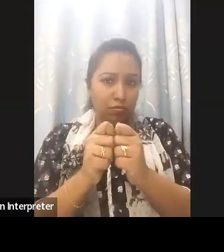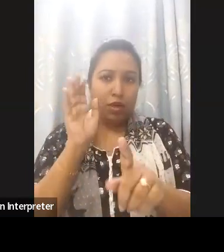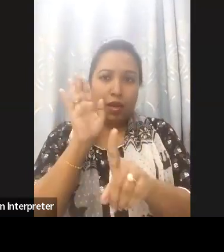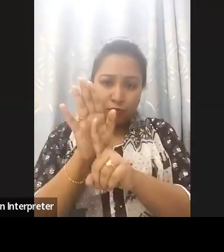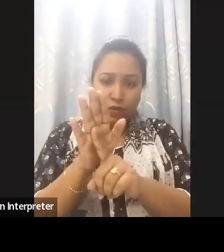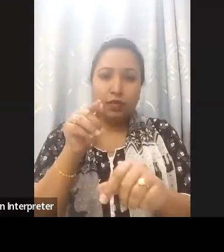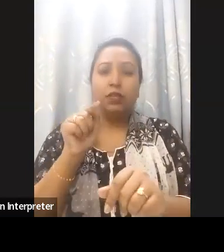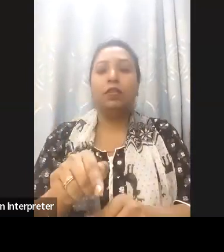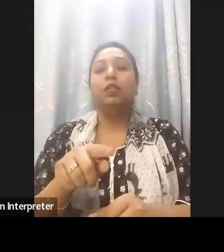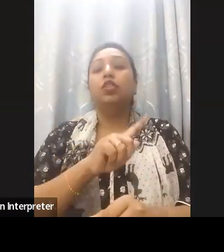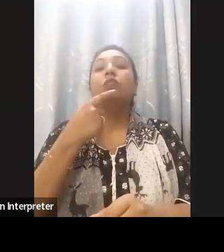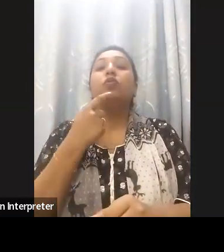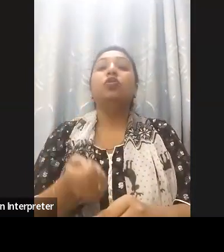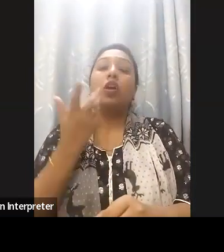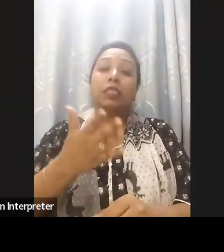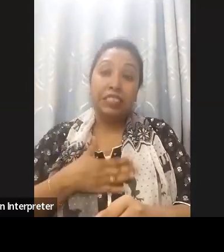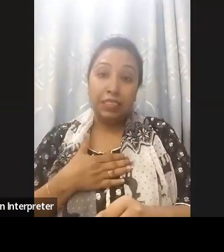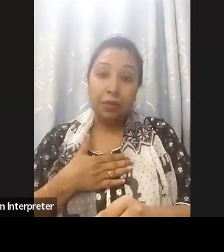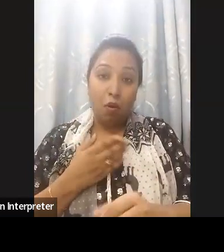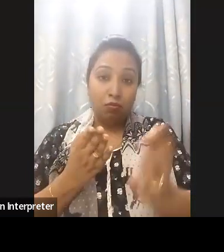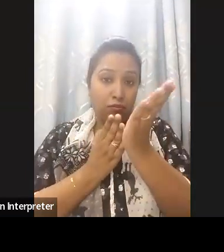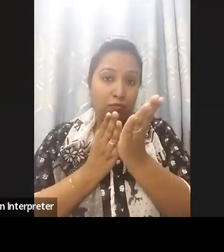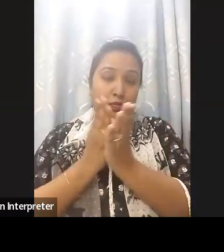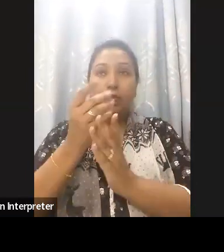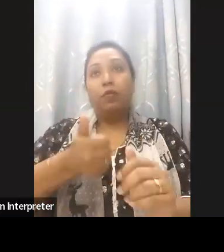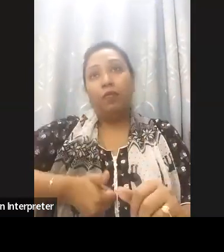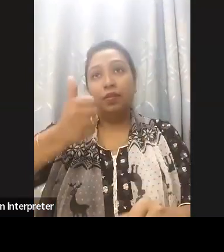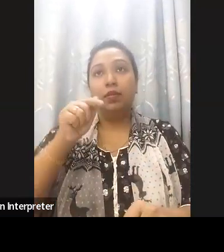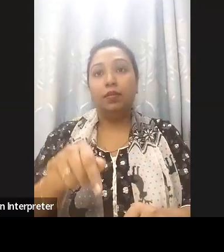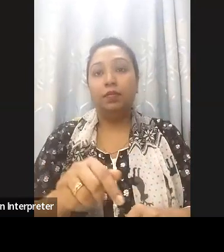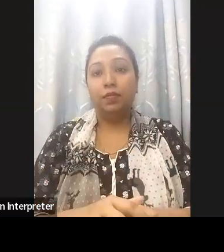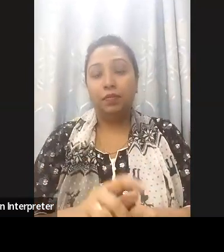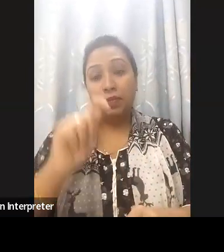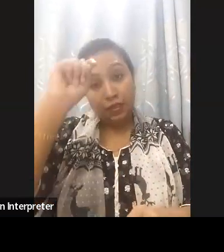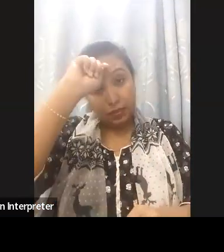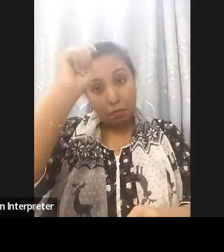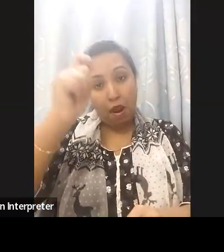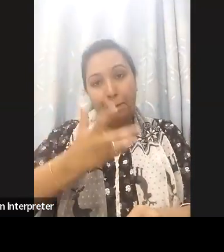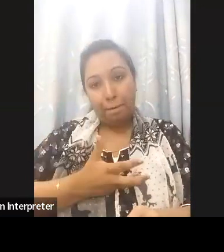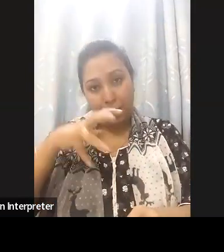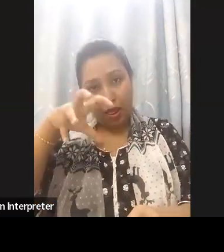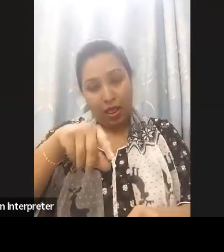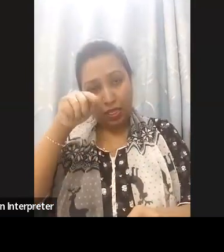them easy to use for all individuals and inclusive smart Bangladesh leveraging technology to empower